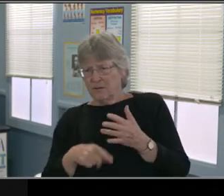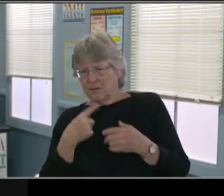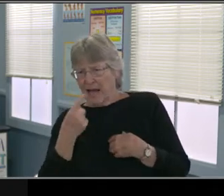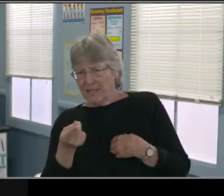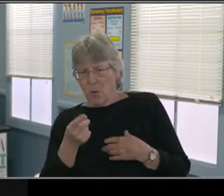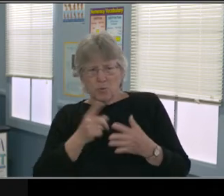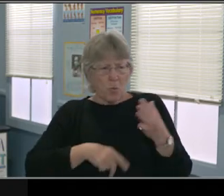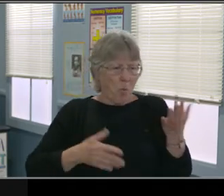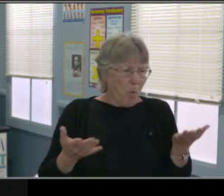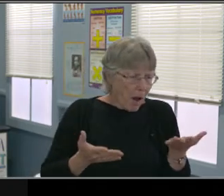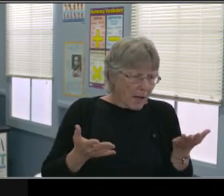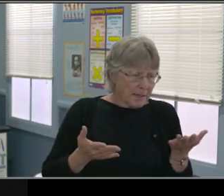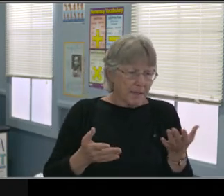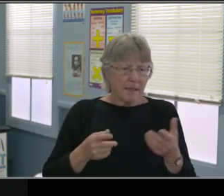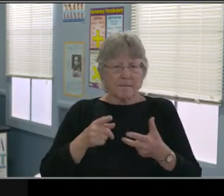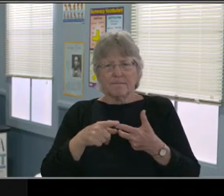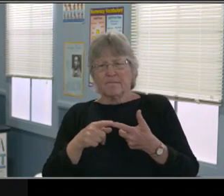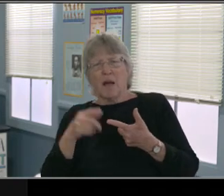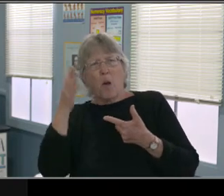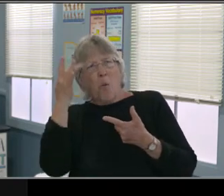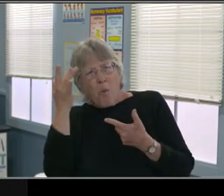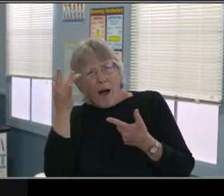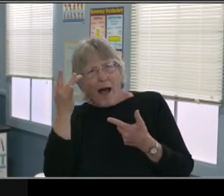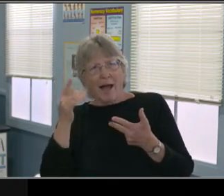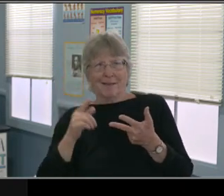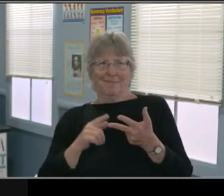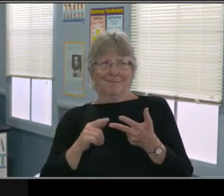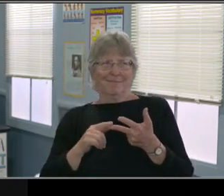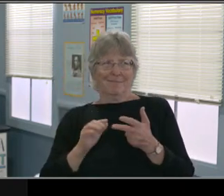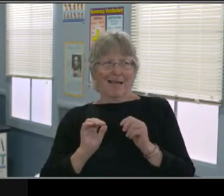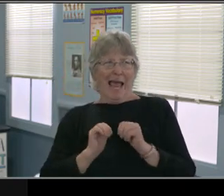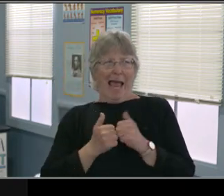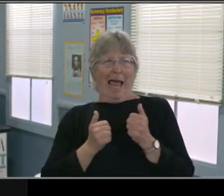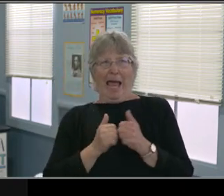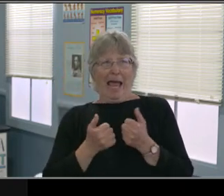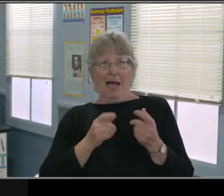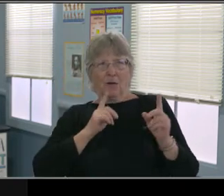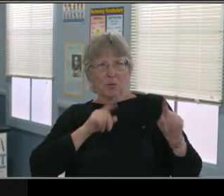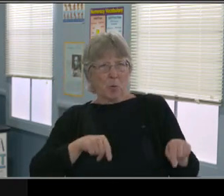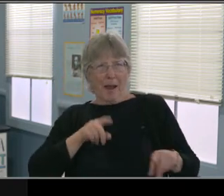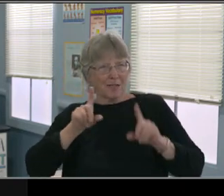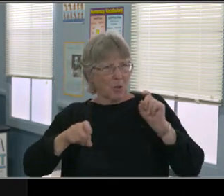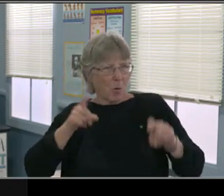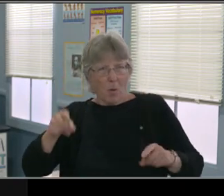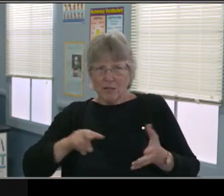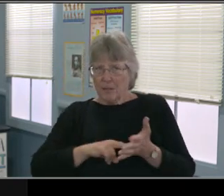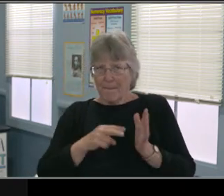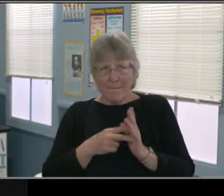How is that gonna be changed based on my students' needs? How are we addressing the student's goals?